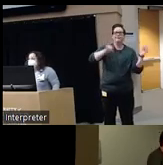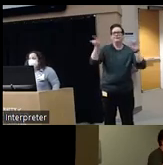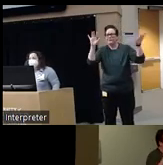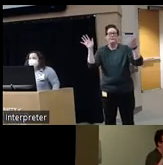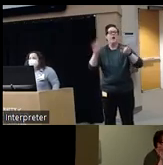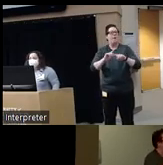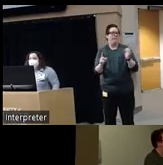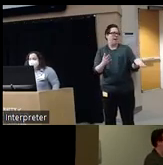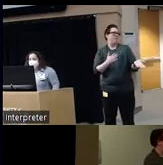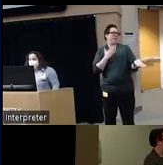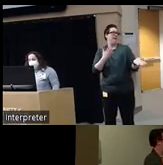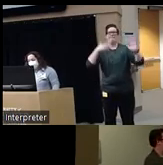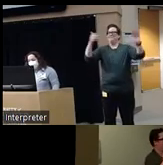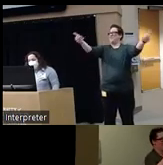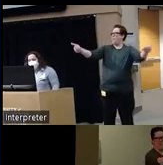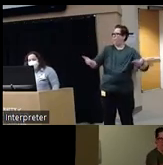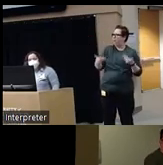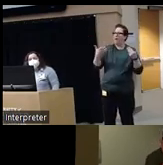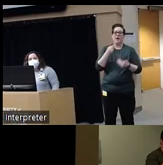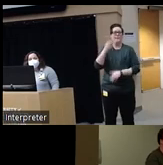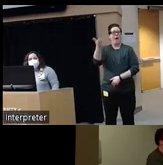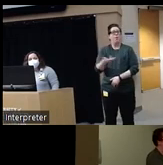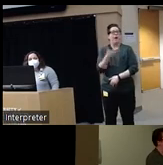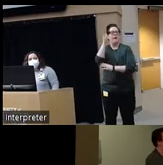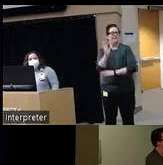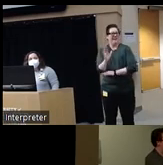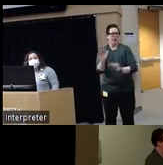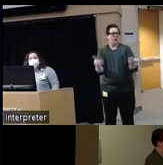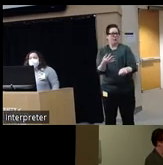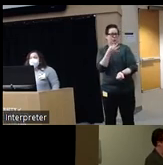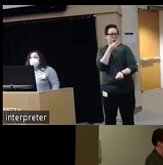very glad to welcome all of you and to welcome our speaker who I'll introduce in just a moment